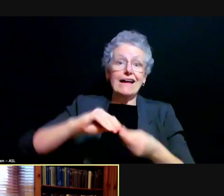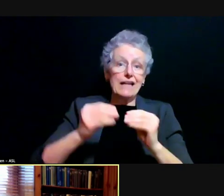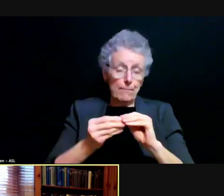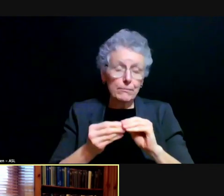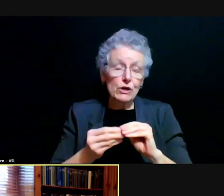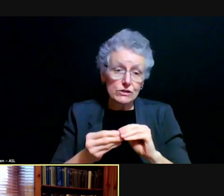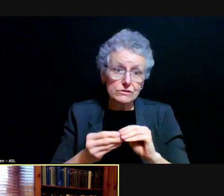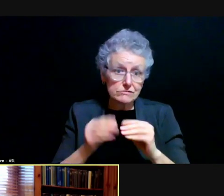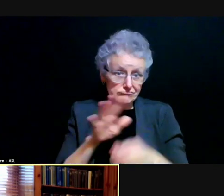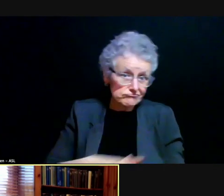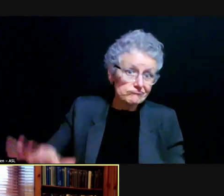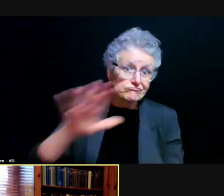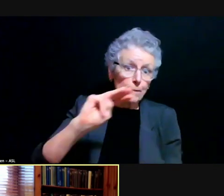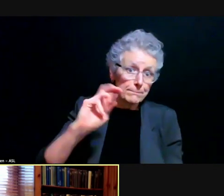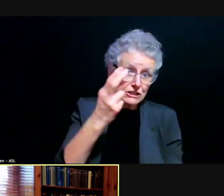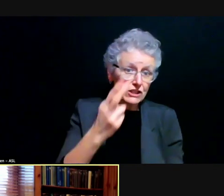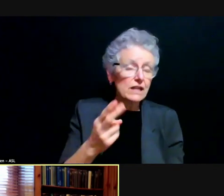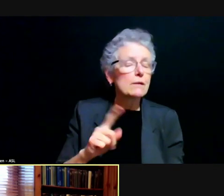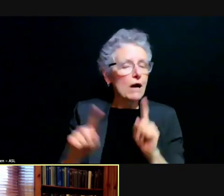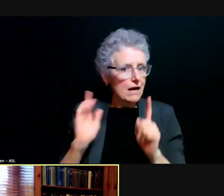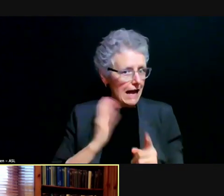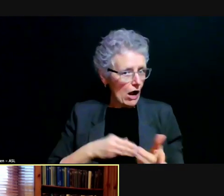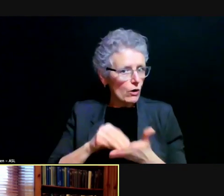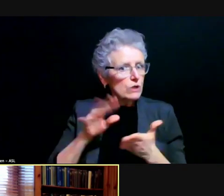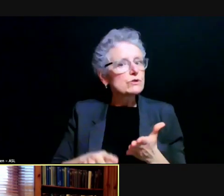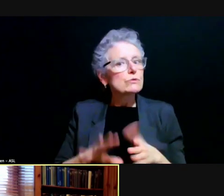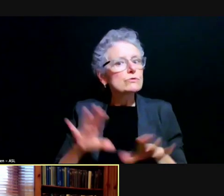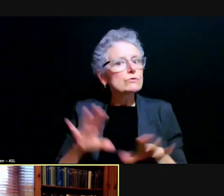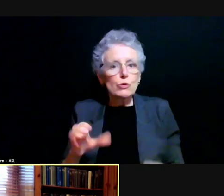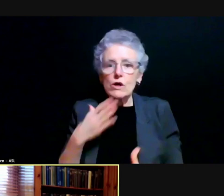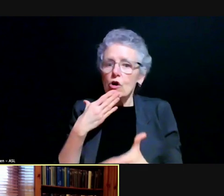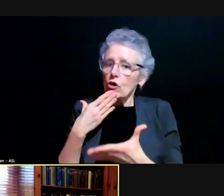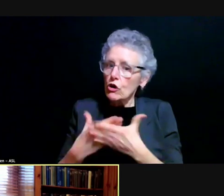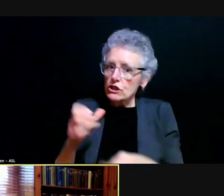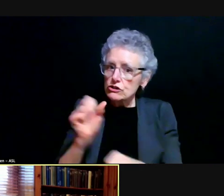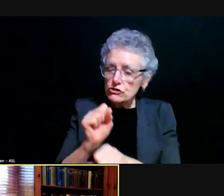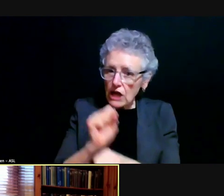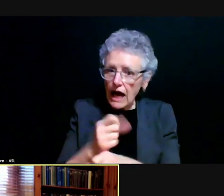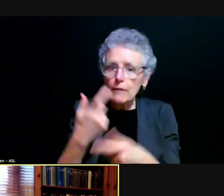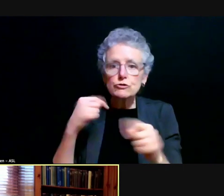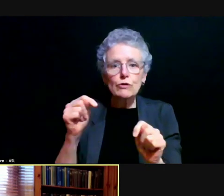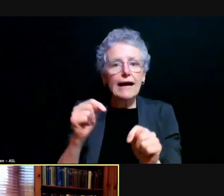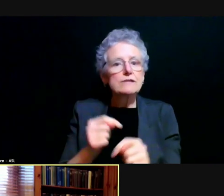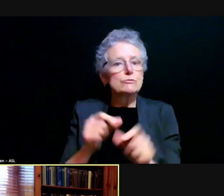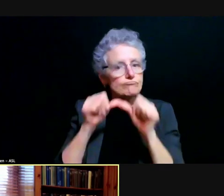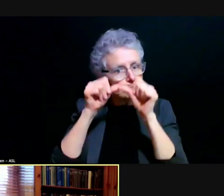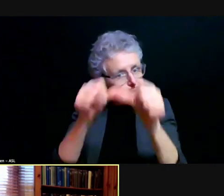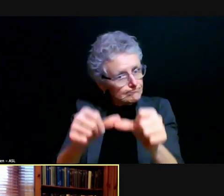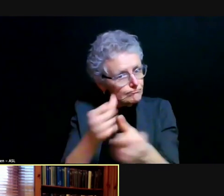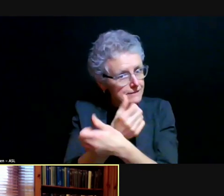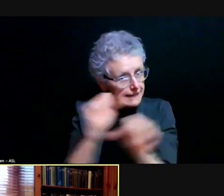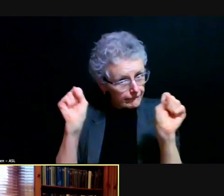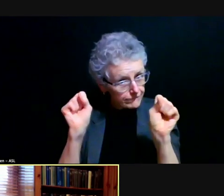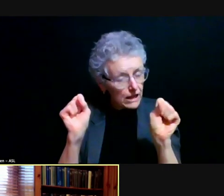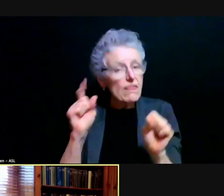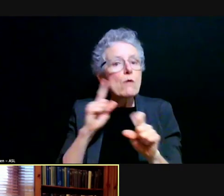So, you know, I think our students by and large are doing a very good job trying to remain safe. There'll be tested beforehand.